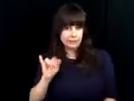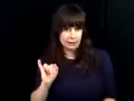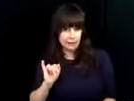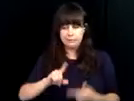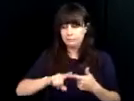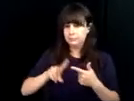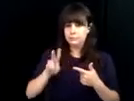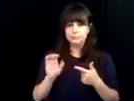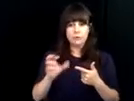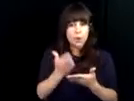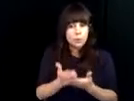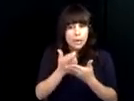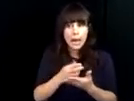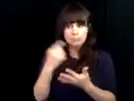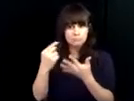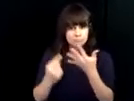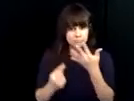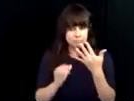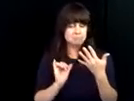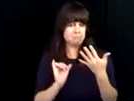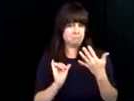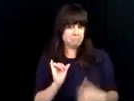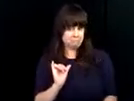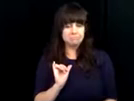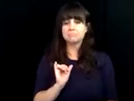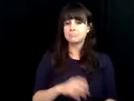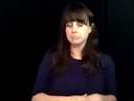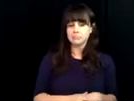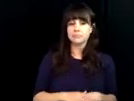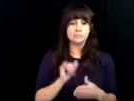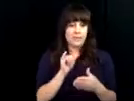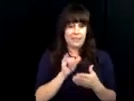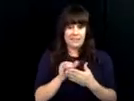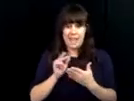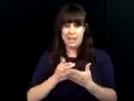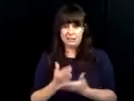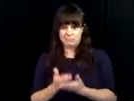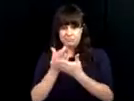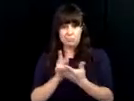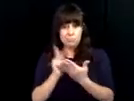just recently lost his vision, I became familiar with